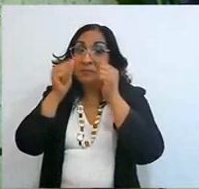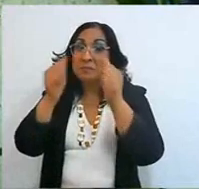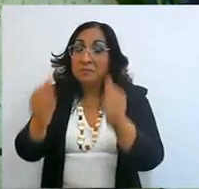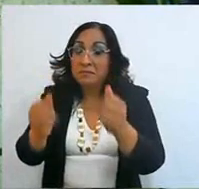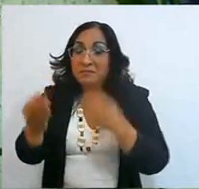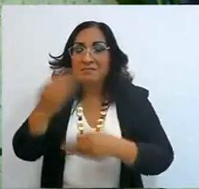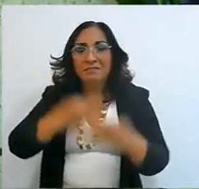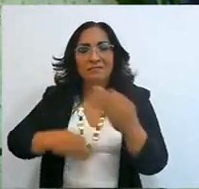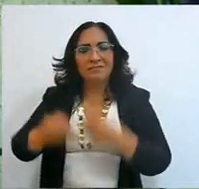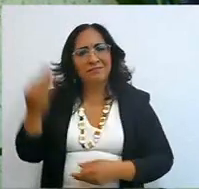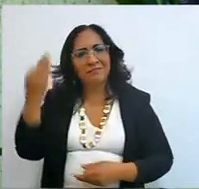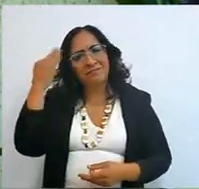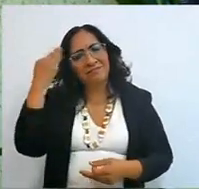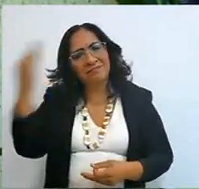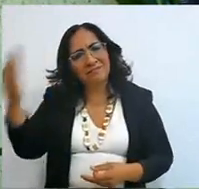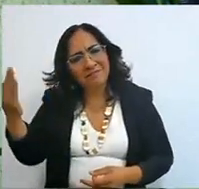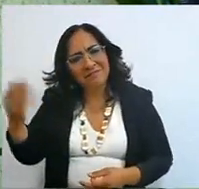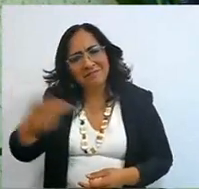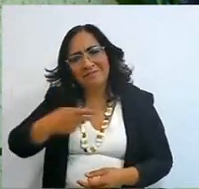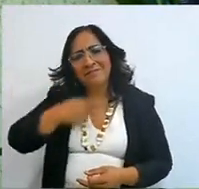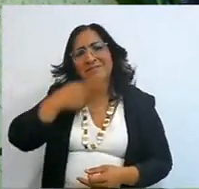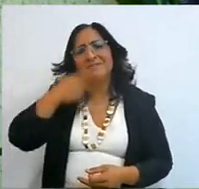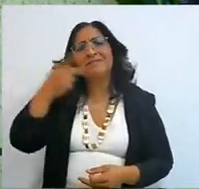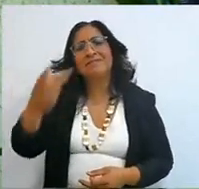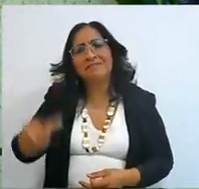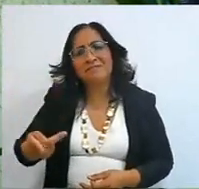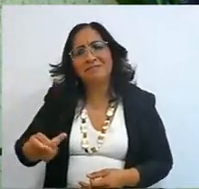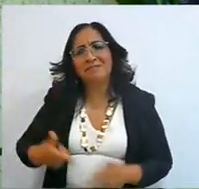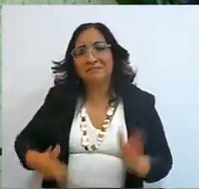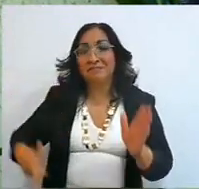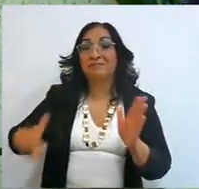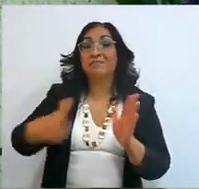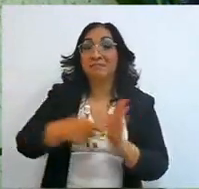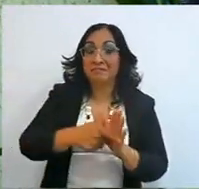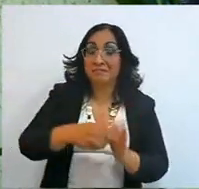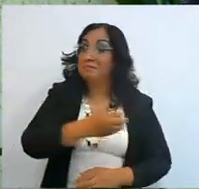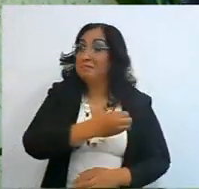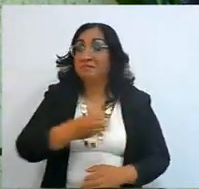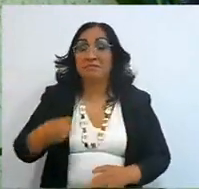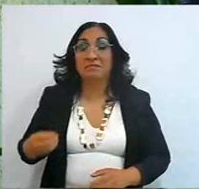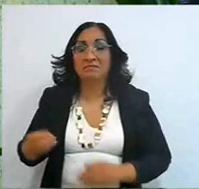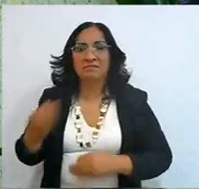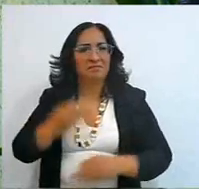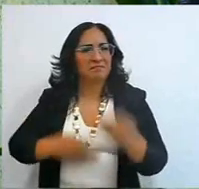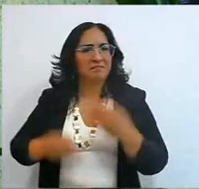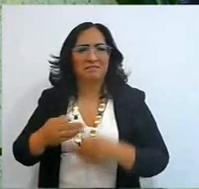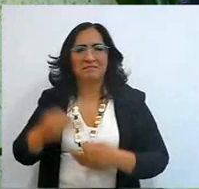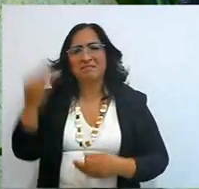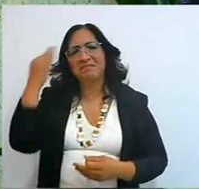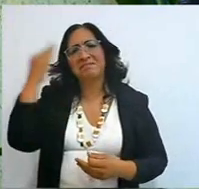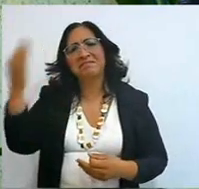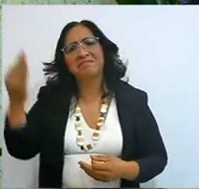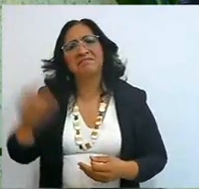speaking of the commandments, speaking of the precepts of God of the laws, he was attending,